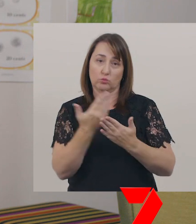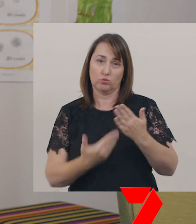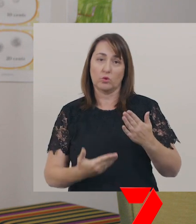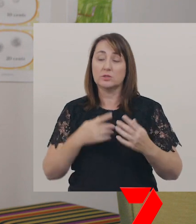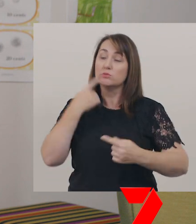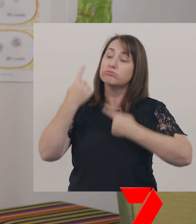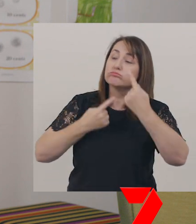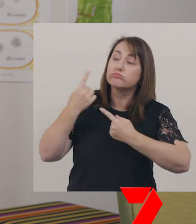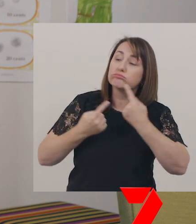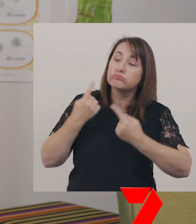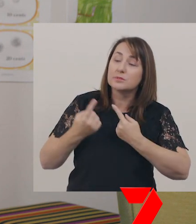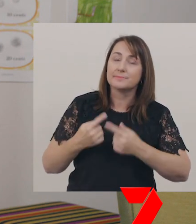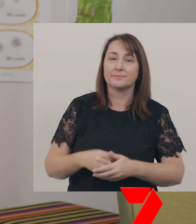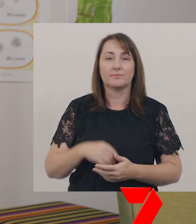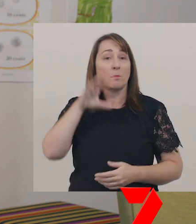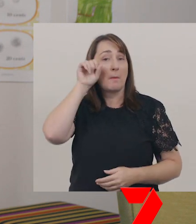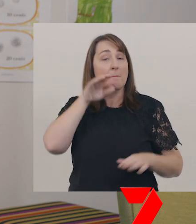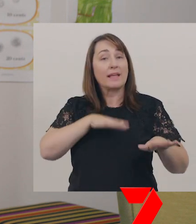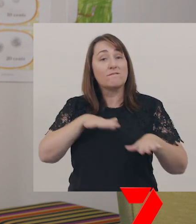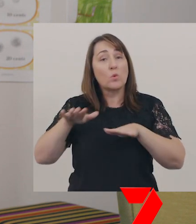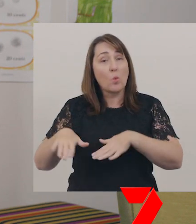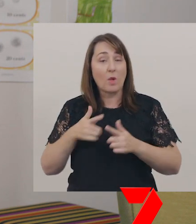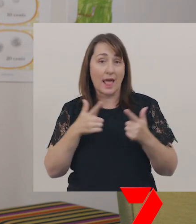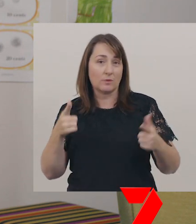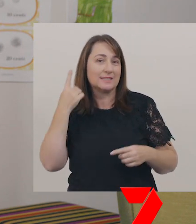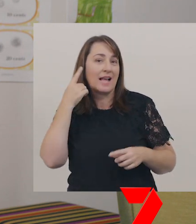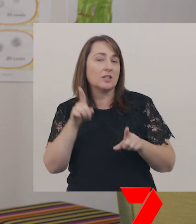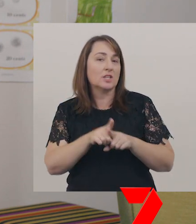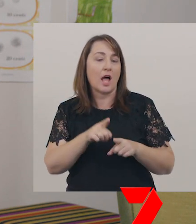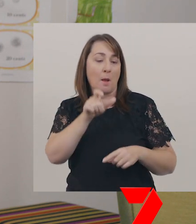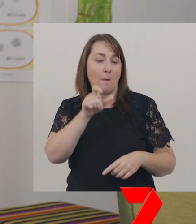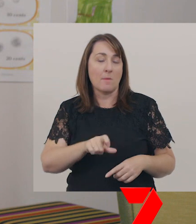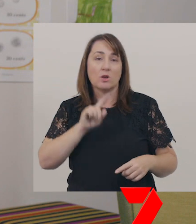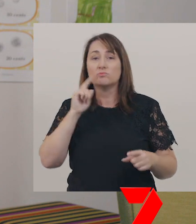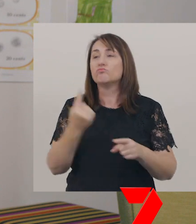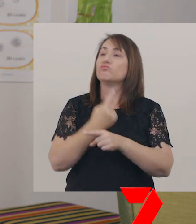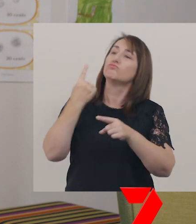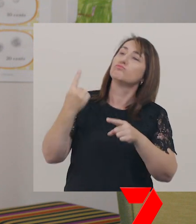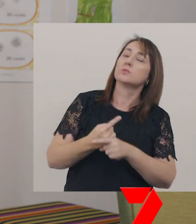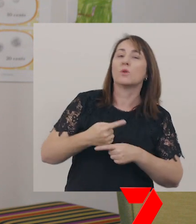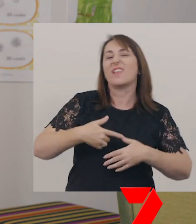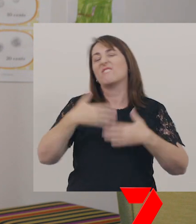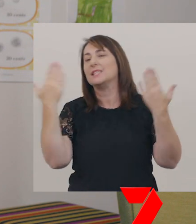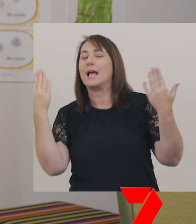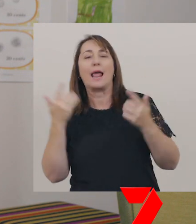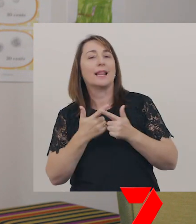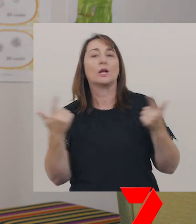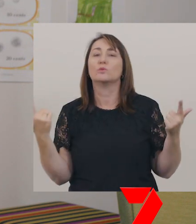Remember, informal language sounds like someone speaking, using everyday language.